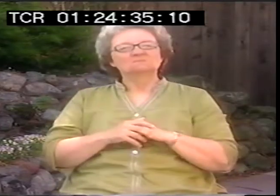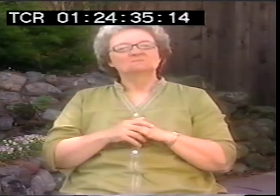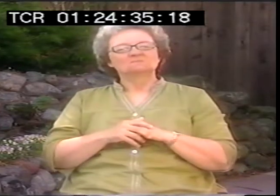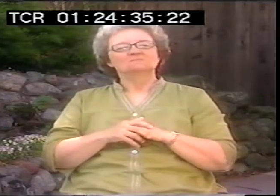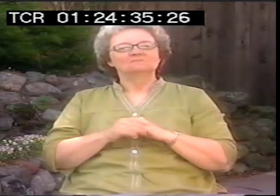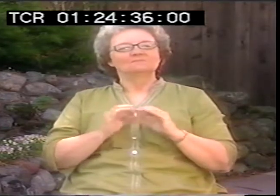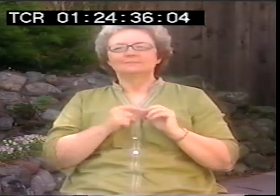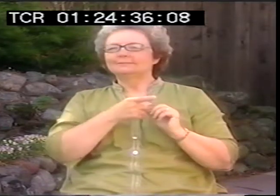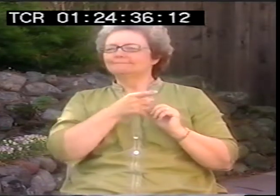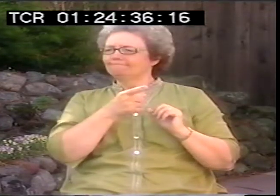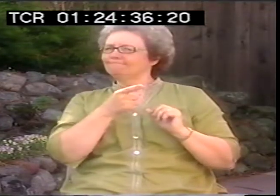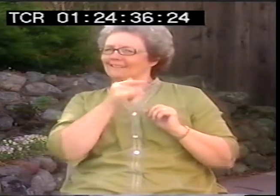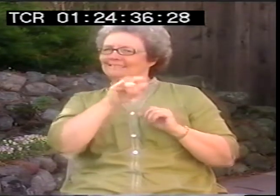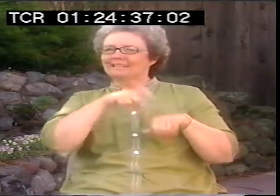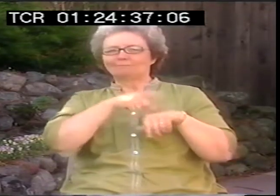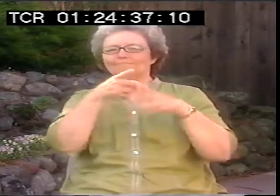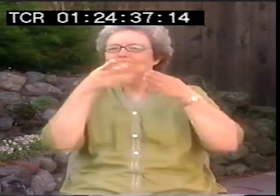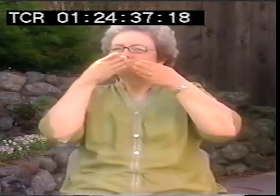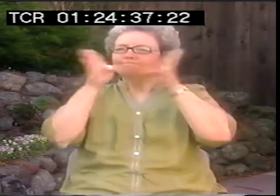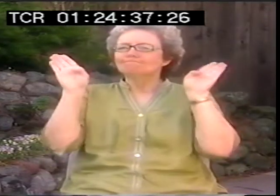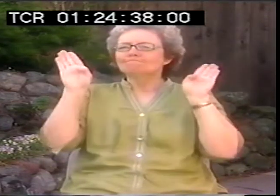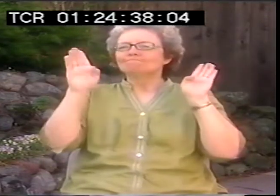It was a poetry class. I was taking a poetry class from him.